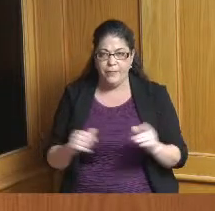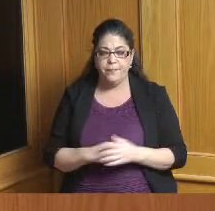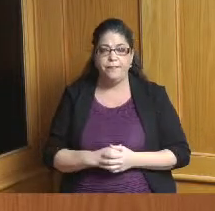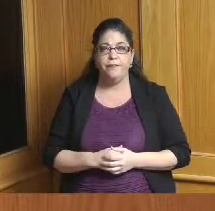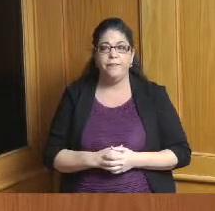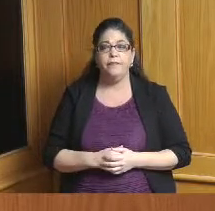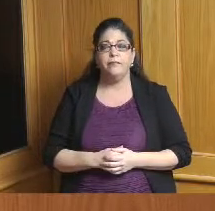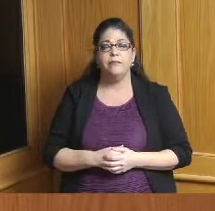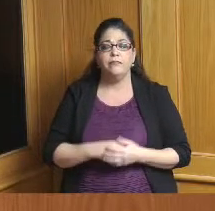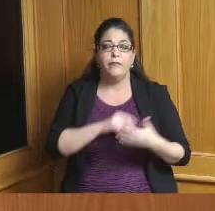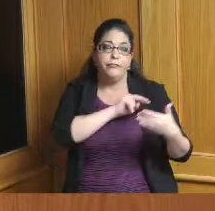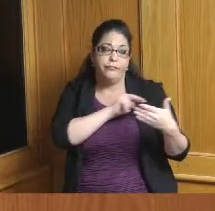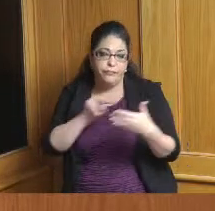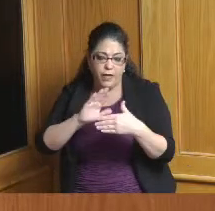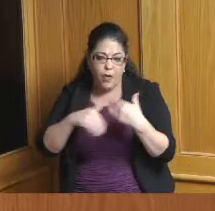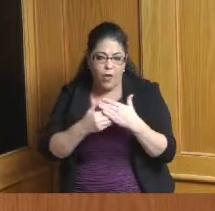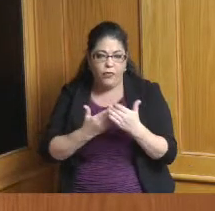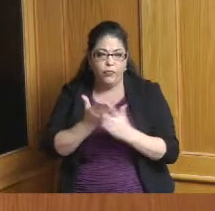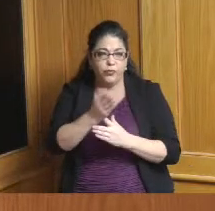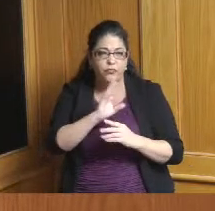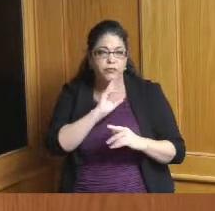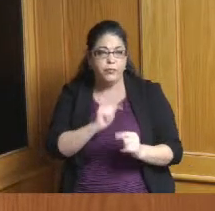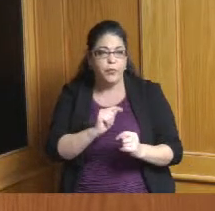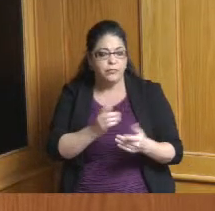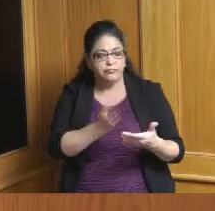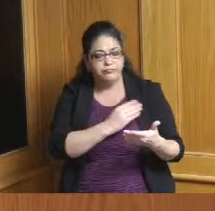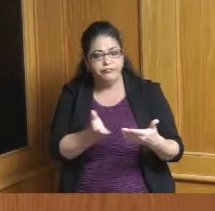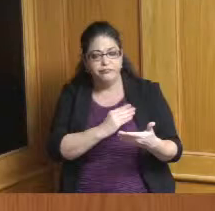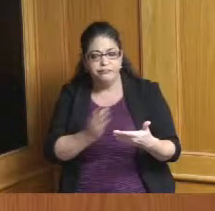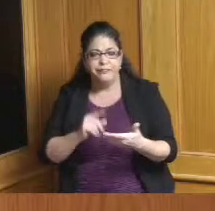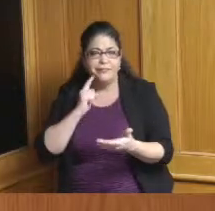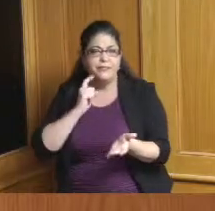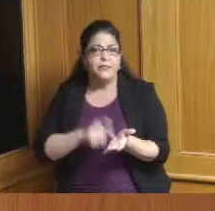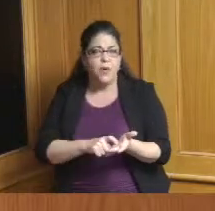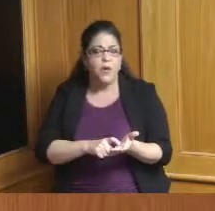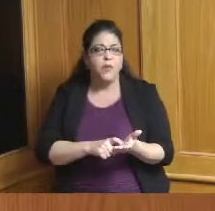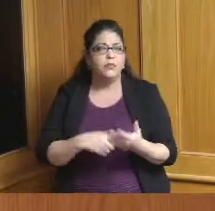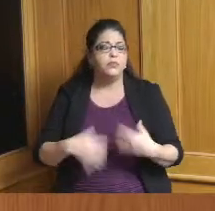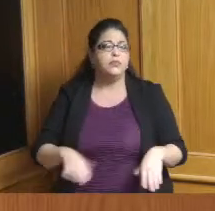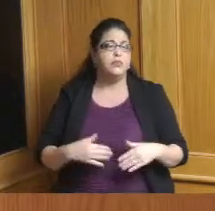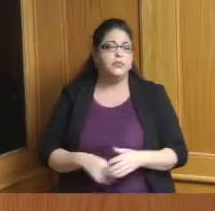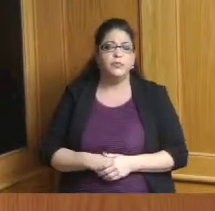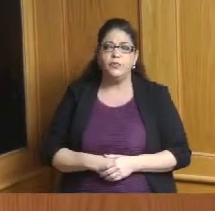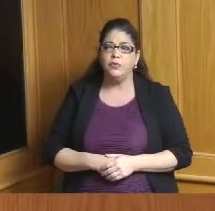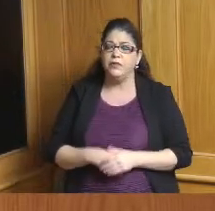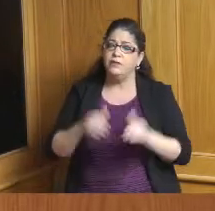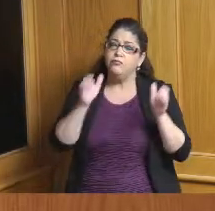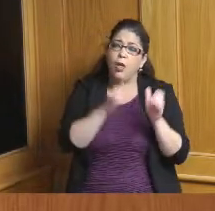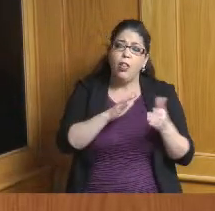was that so many of our first ring suburbs our smaller communities the smaller jurisdictions